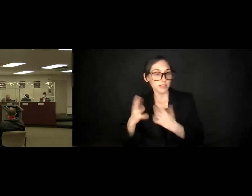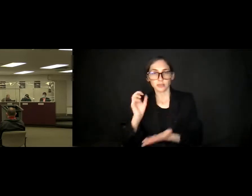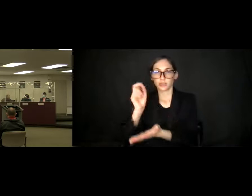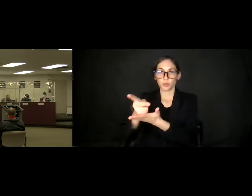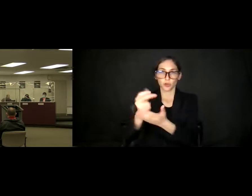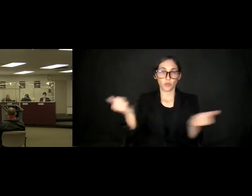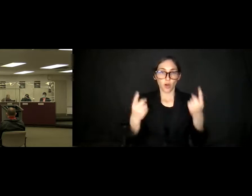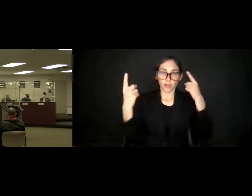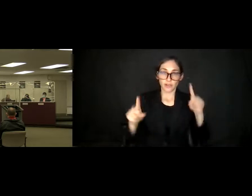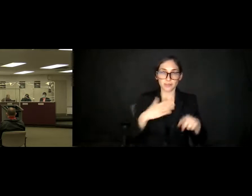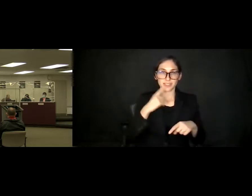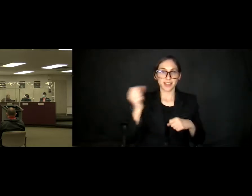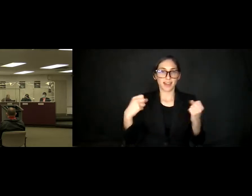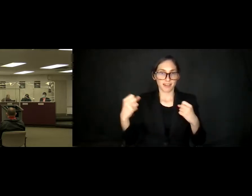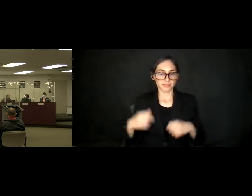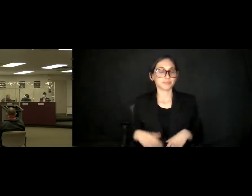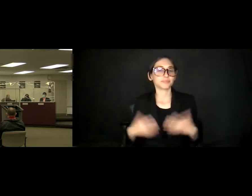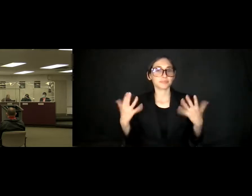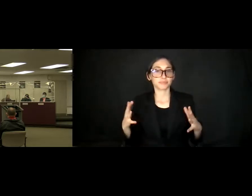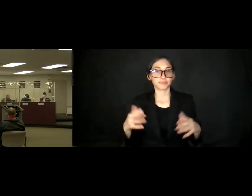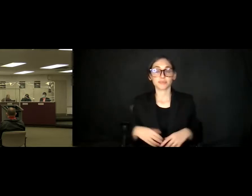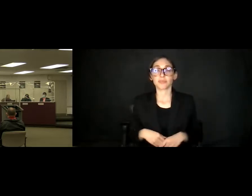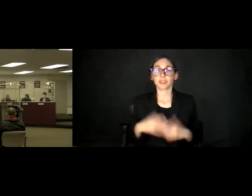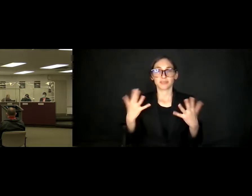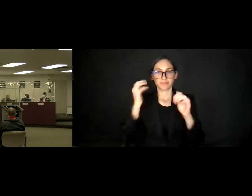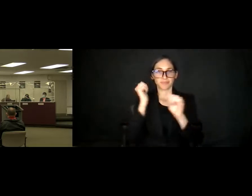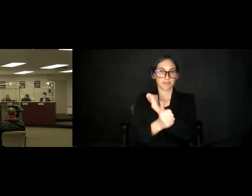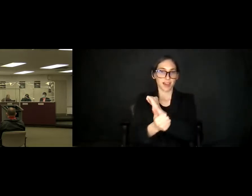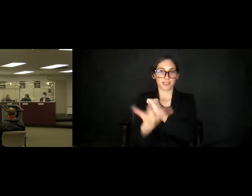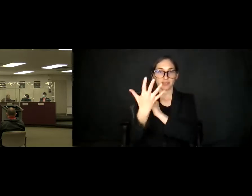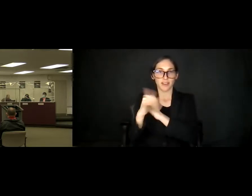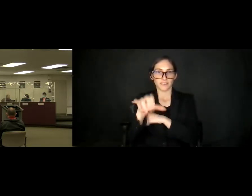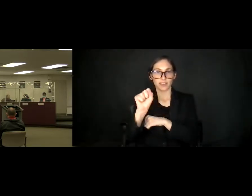please say aye. Aye. Oppose? Passes with five yes votes. Item 14.16